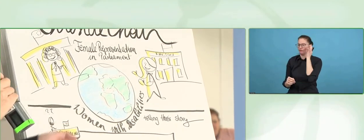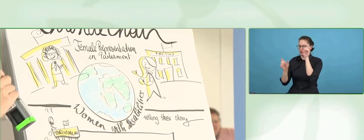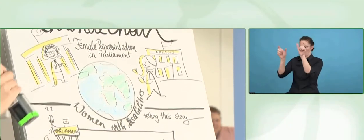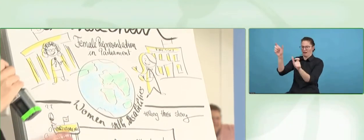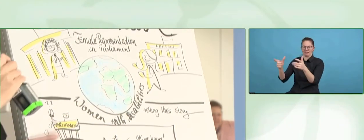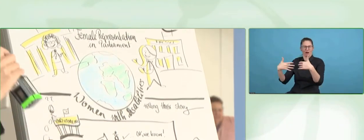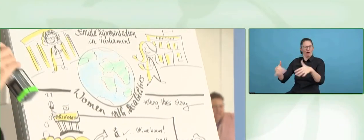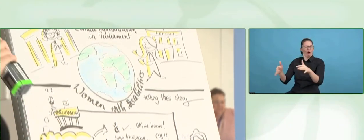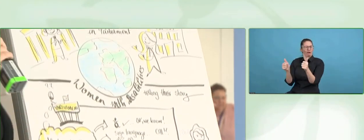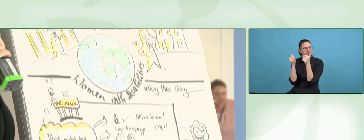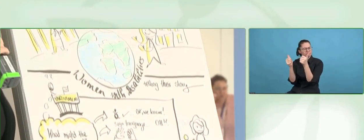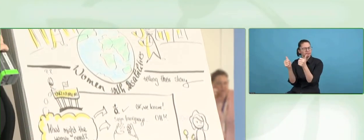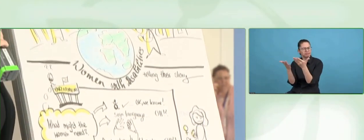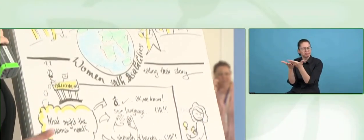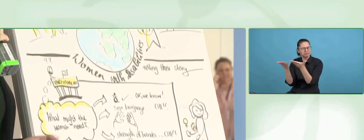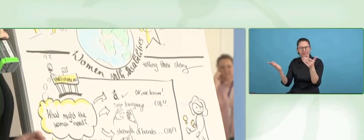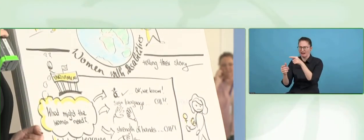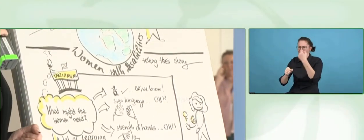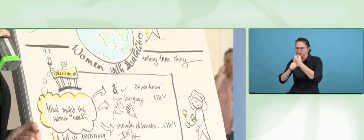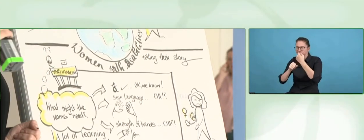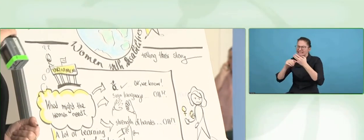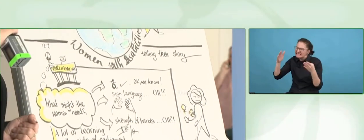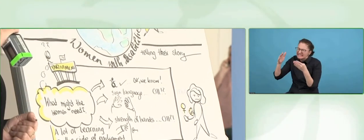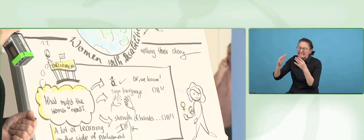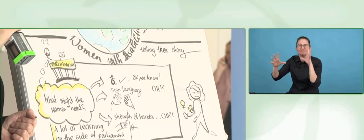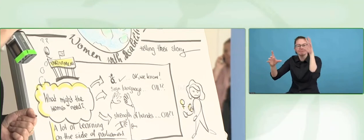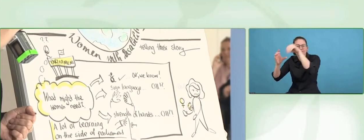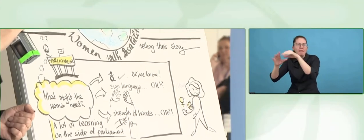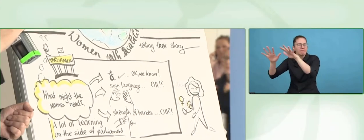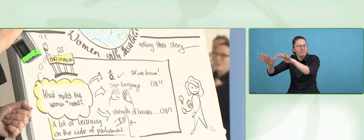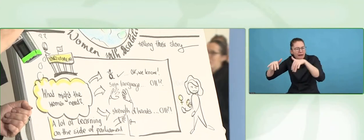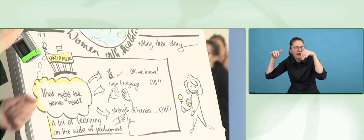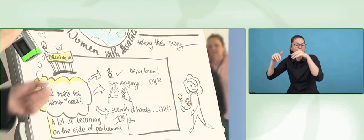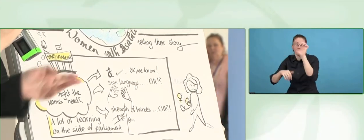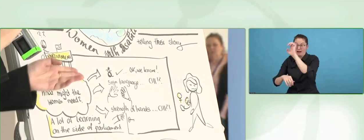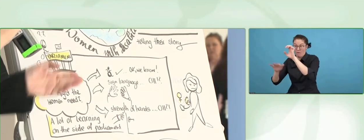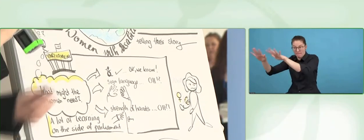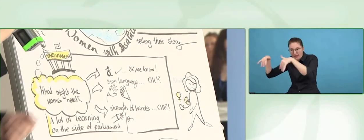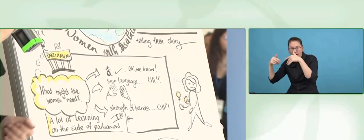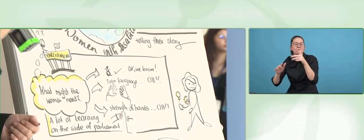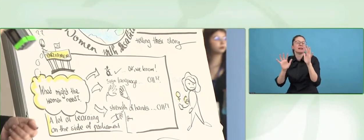Like, OK, we know about the wheelchairs and accessibility, but sign language?